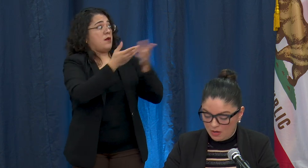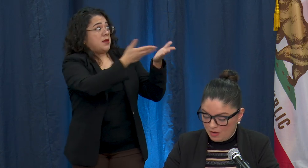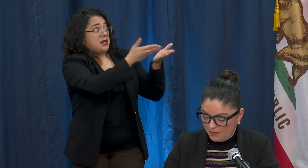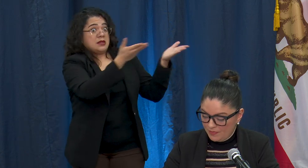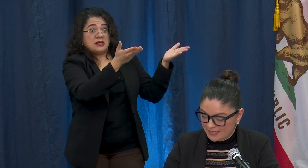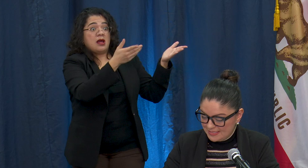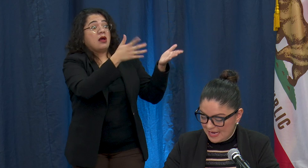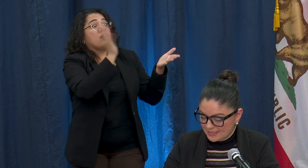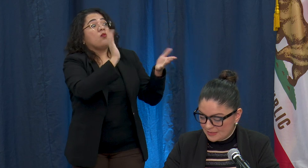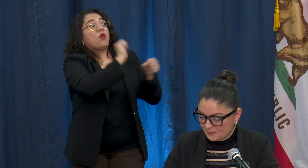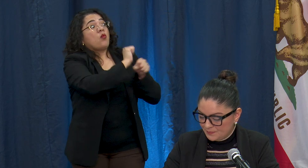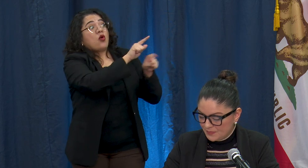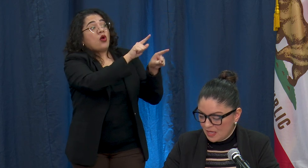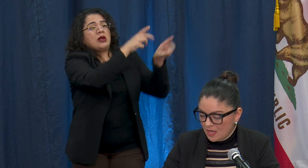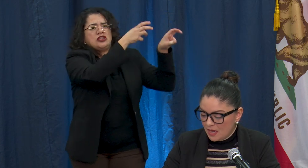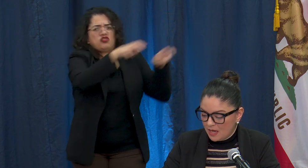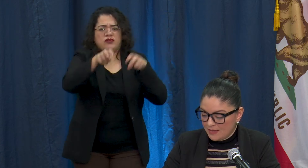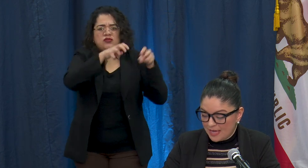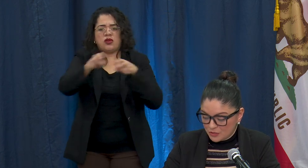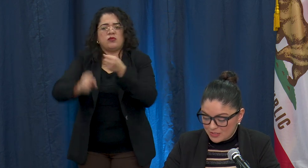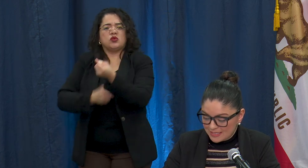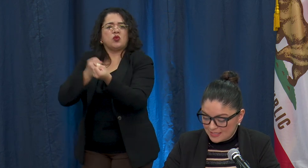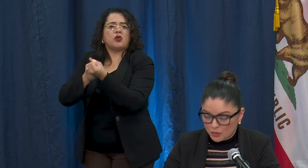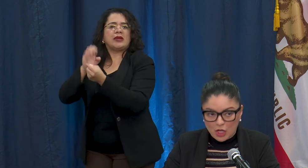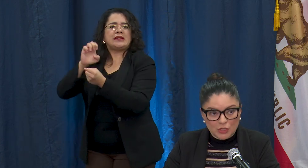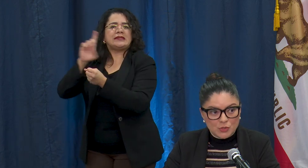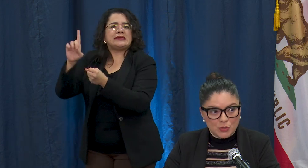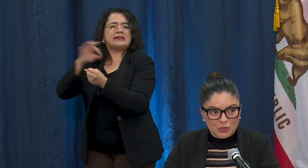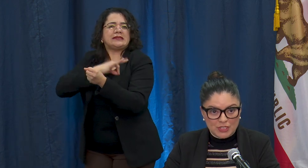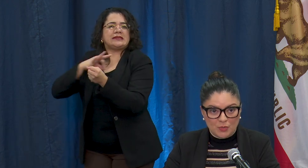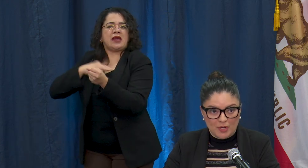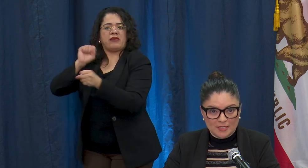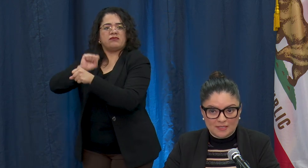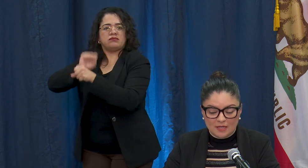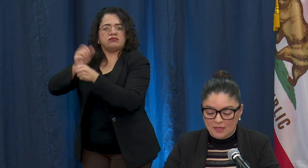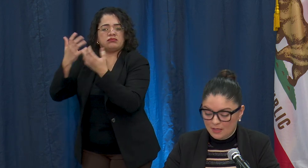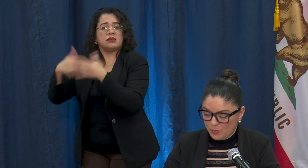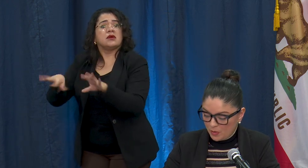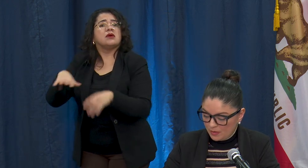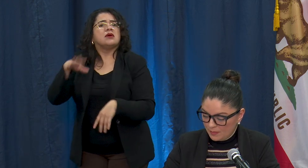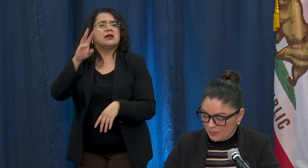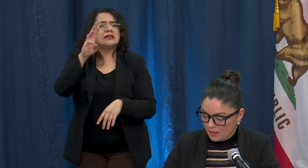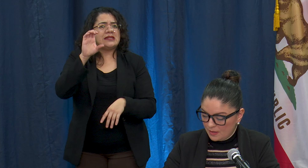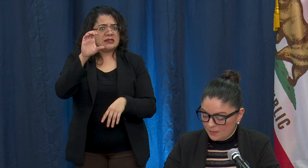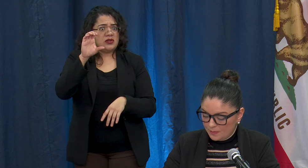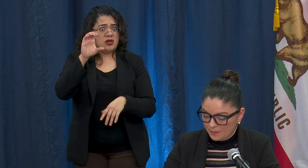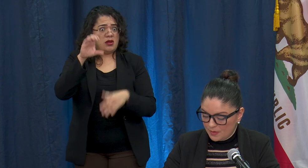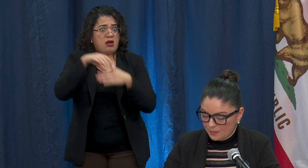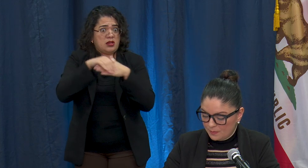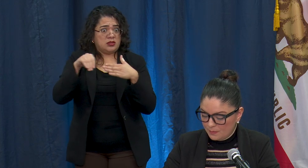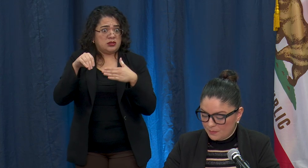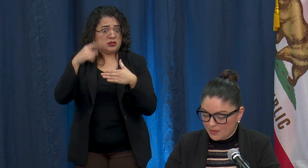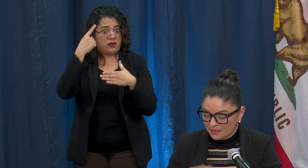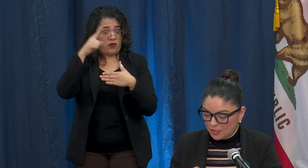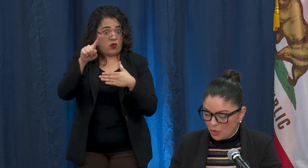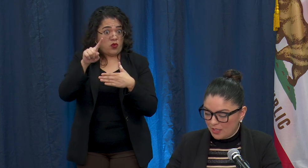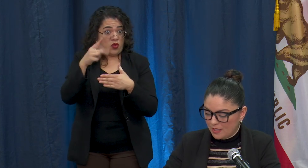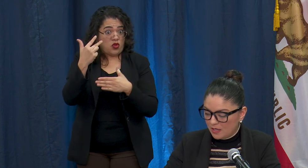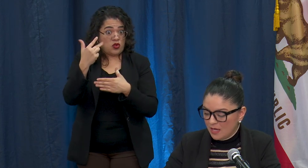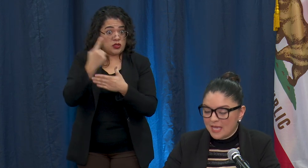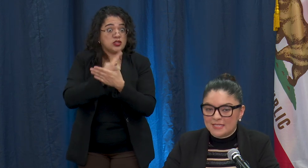on this task. The extra $600 or 13 weeks an important thing to note here is that